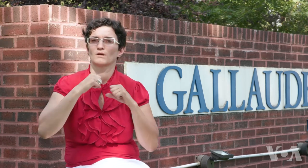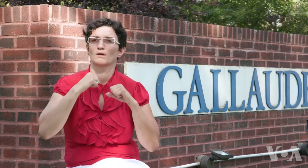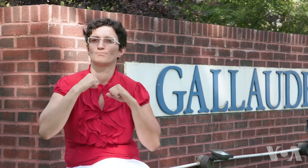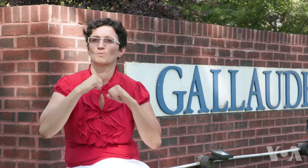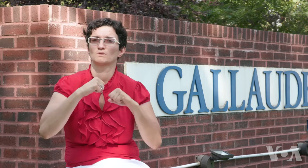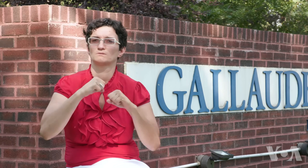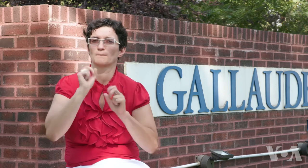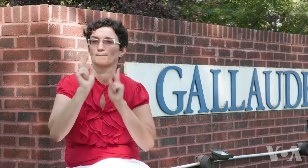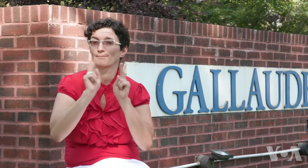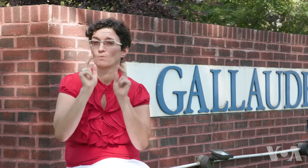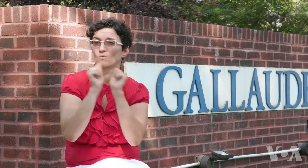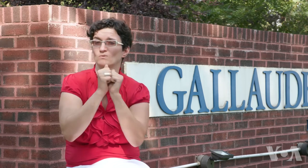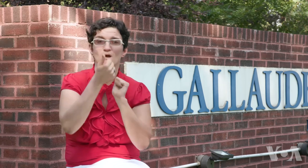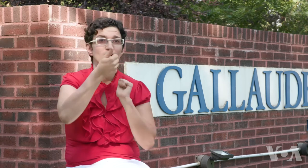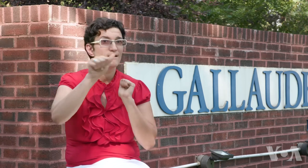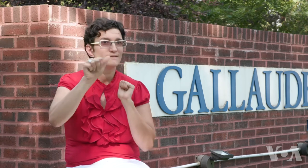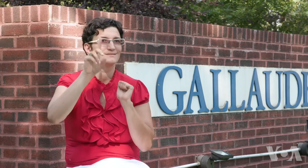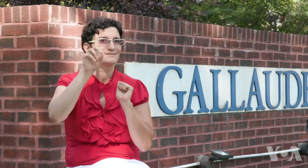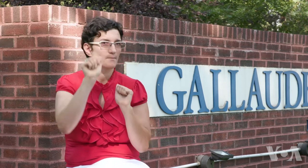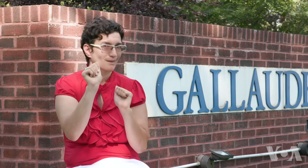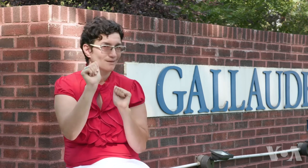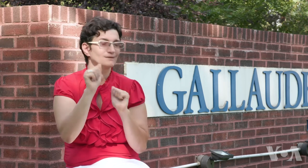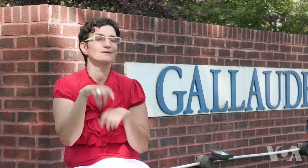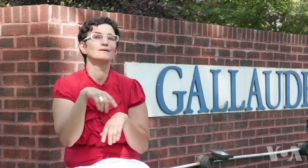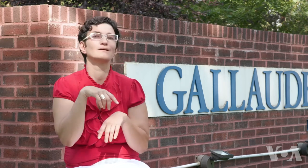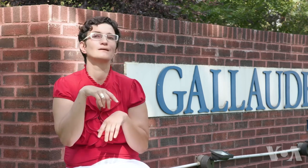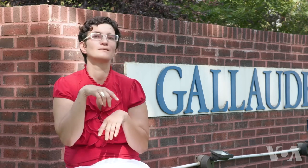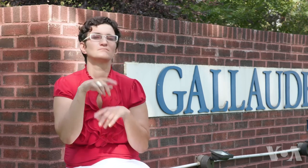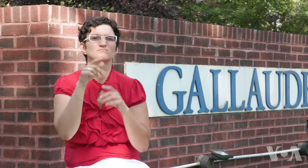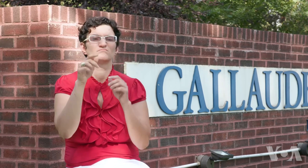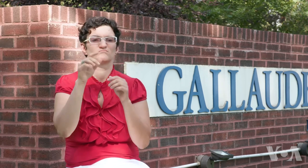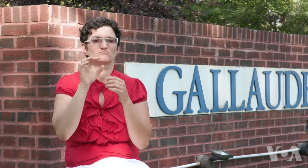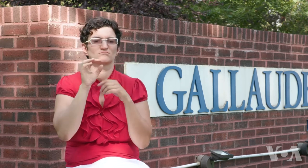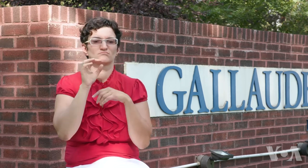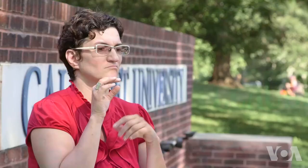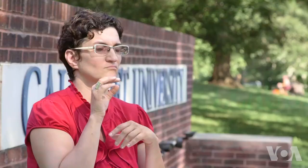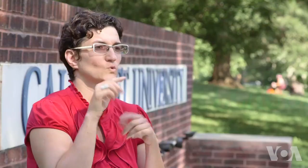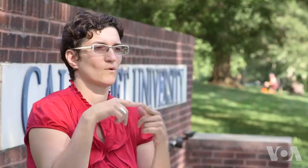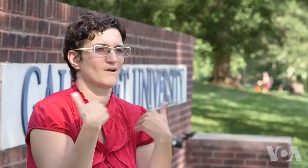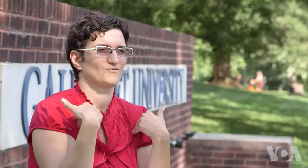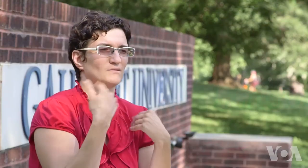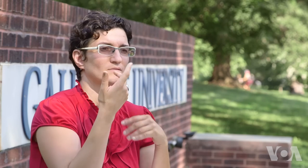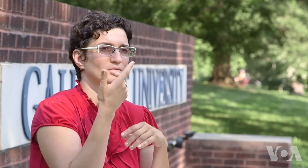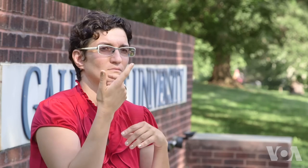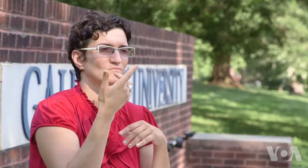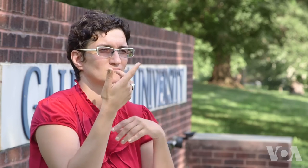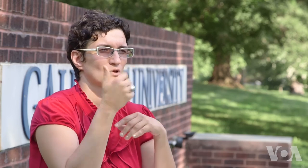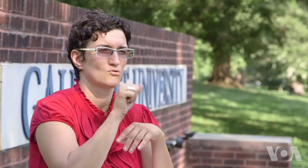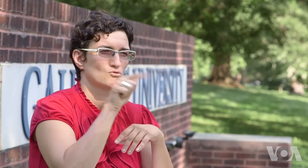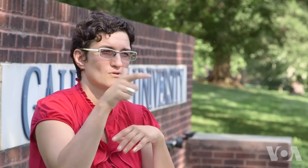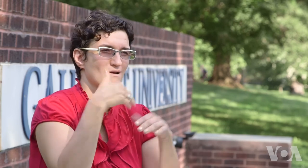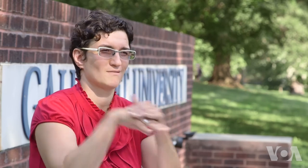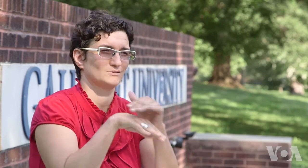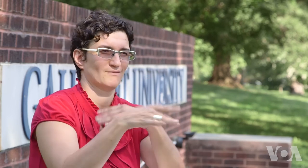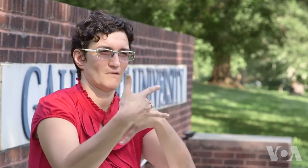It protects any person with a disability in terms of having access.